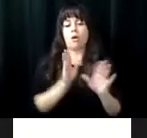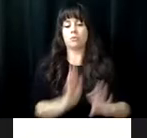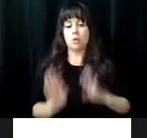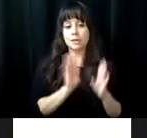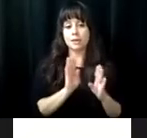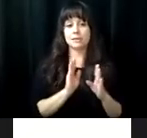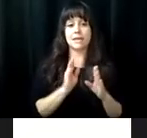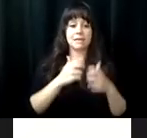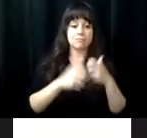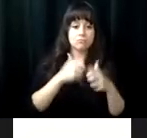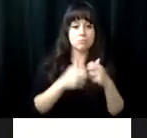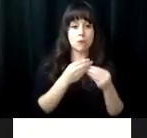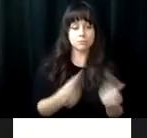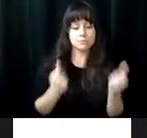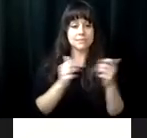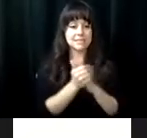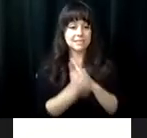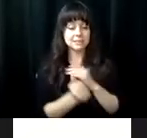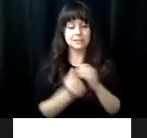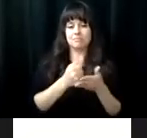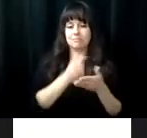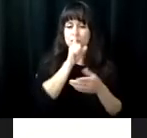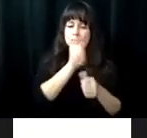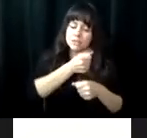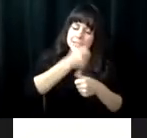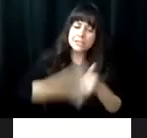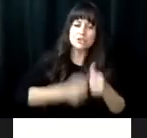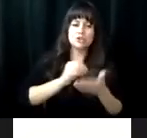leader. I also inform them of available resources and work with them